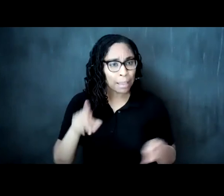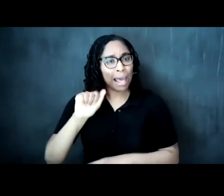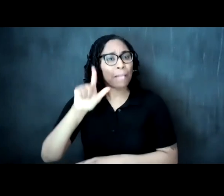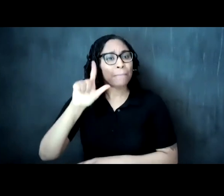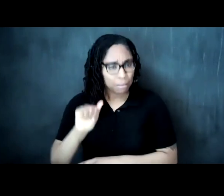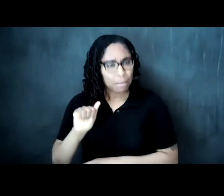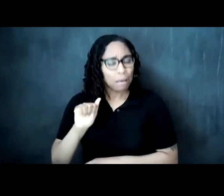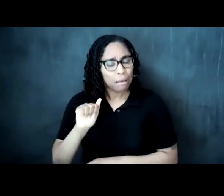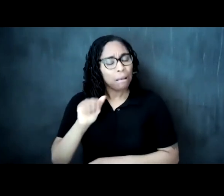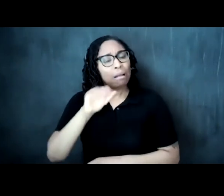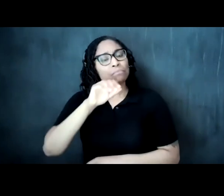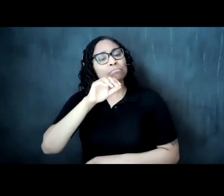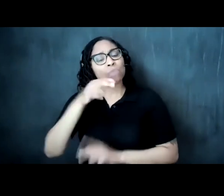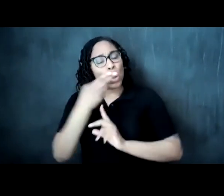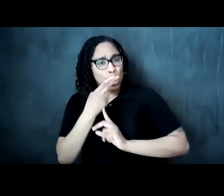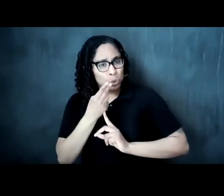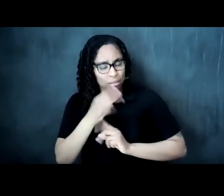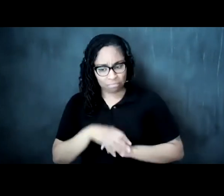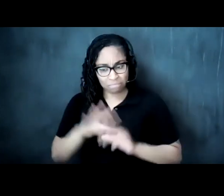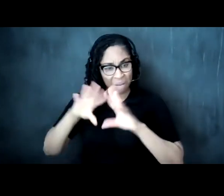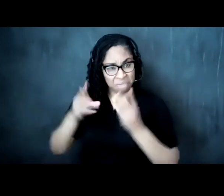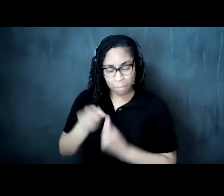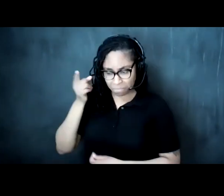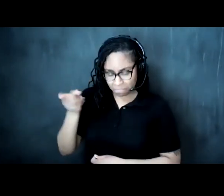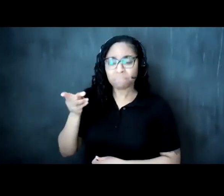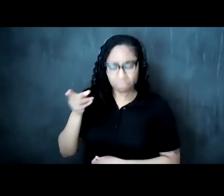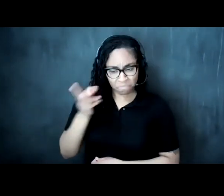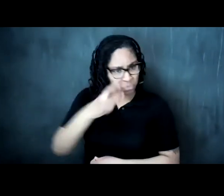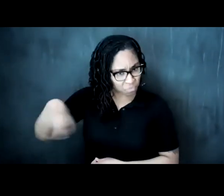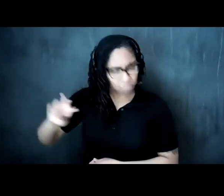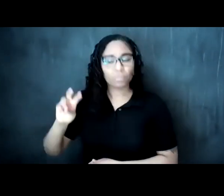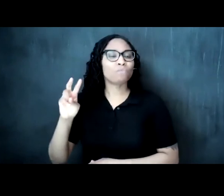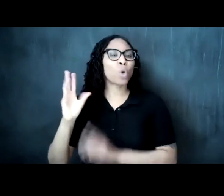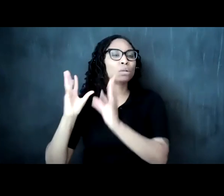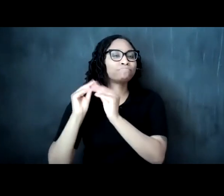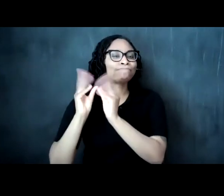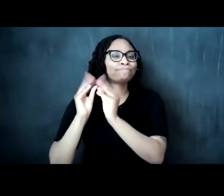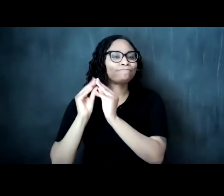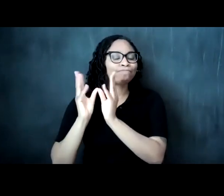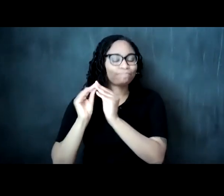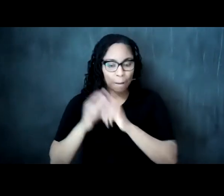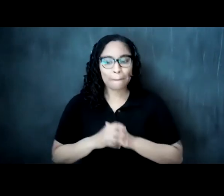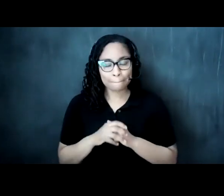my my family and i were in town at a conference on my daughter being just